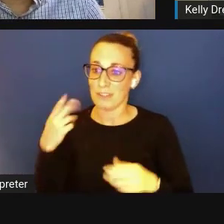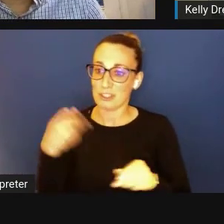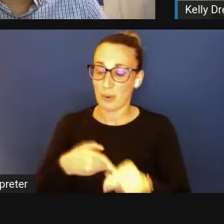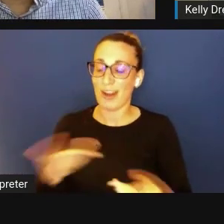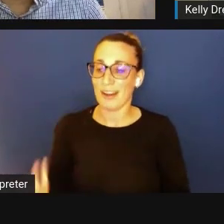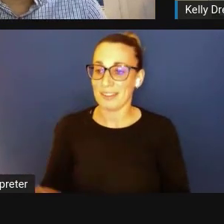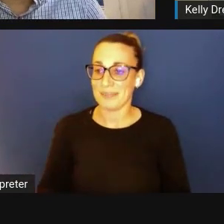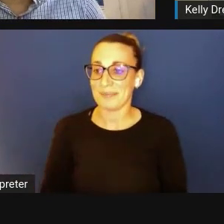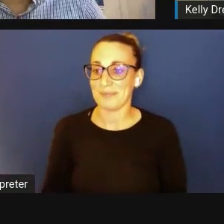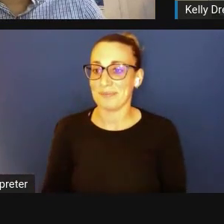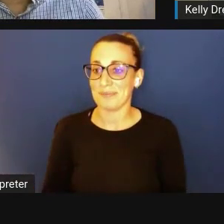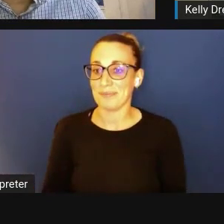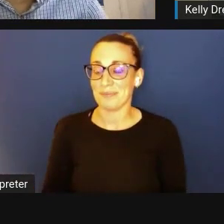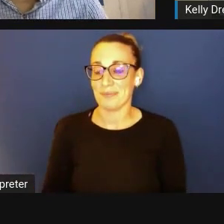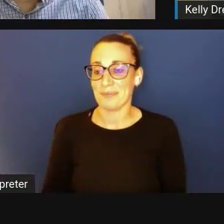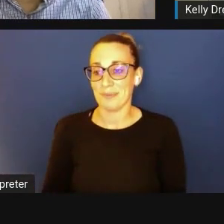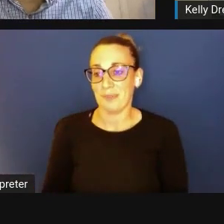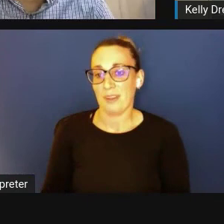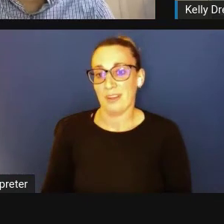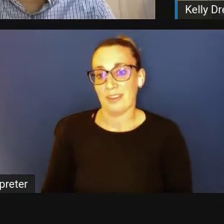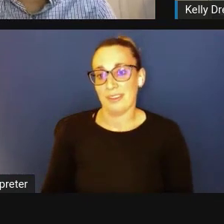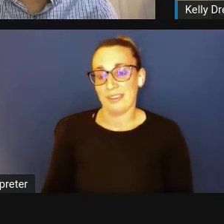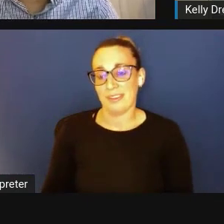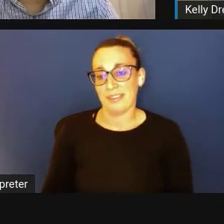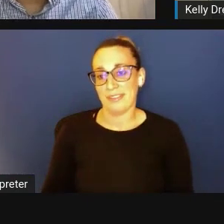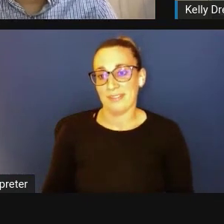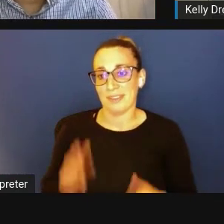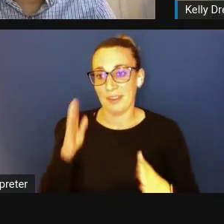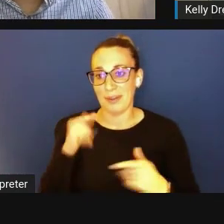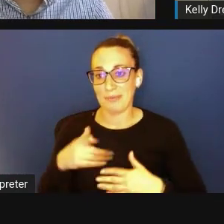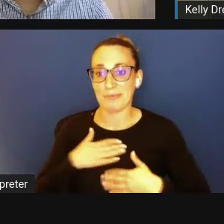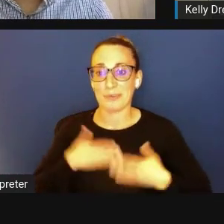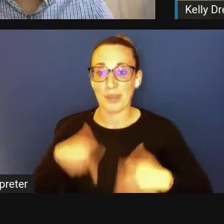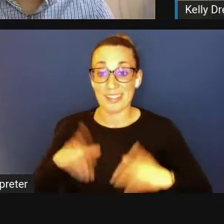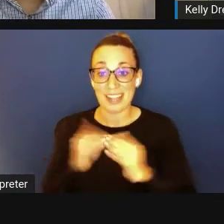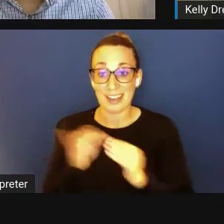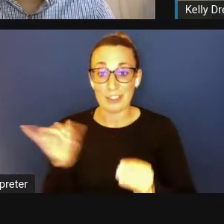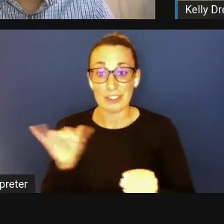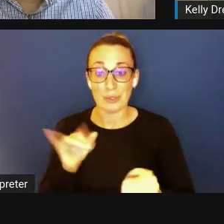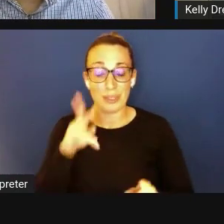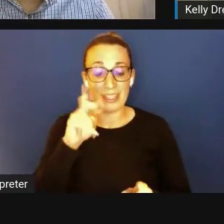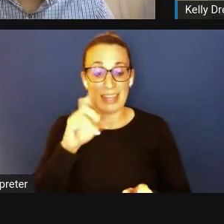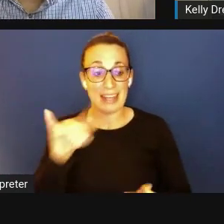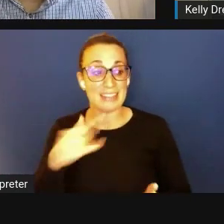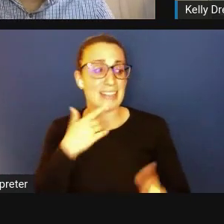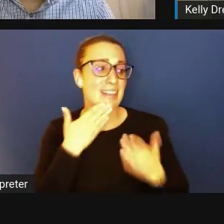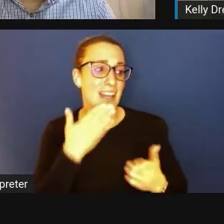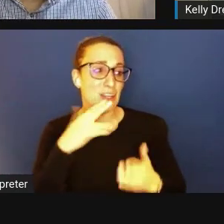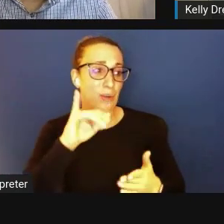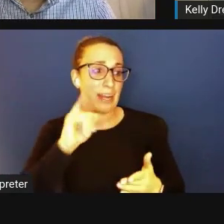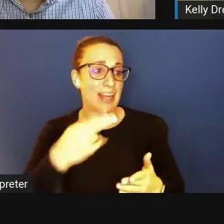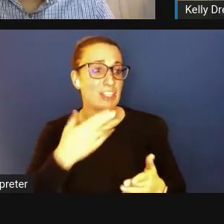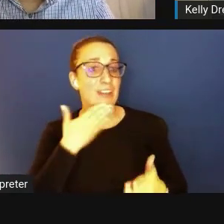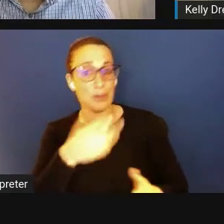I hope you have a good rest of the conference. Kelly Drew: Thank you to you, and thanks to NIH for their interest in diversity. Johnathan M. Holifield: All right.